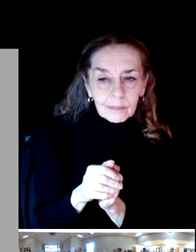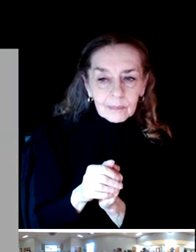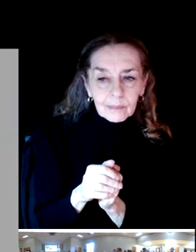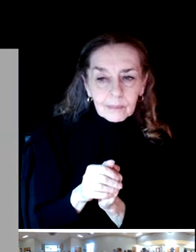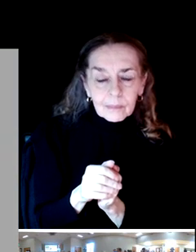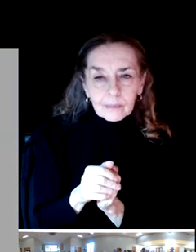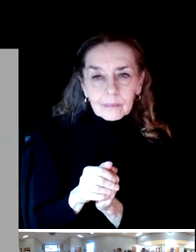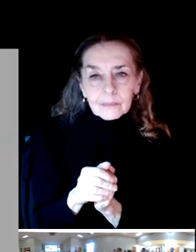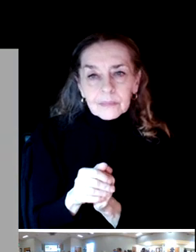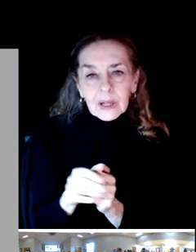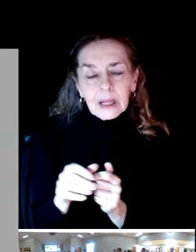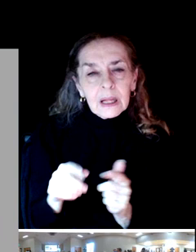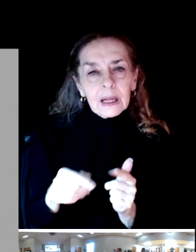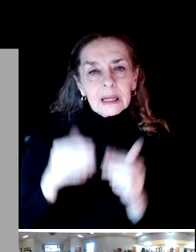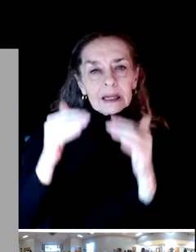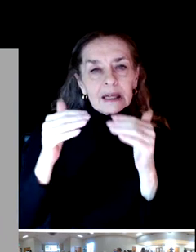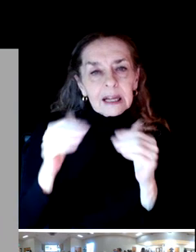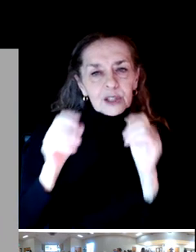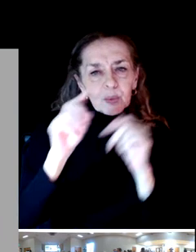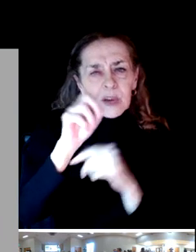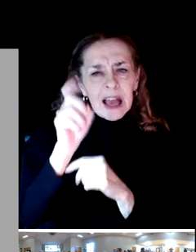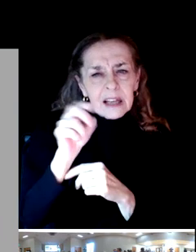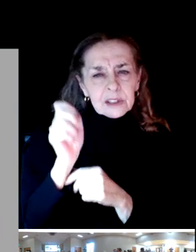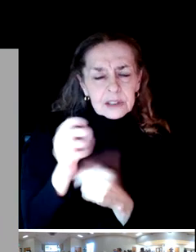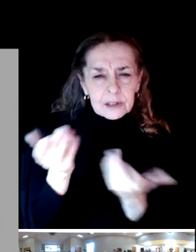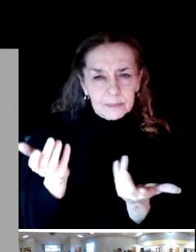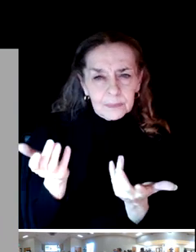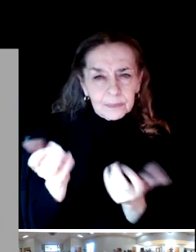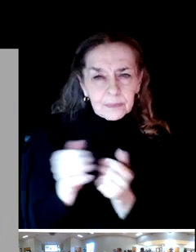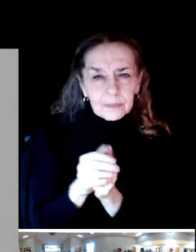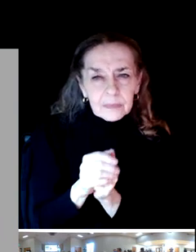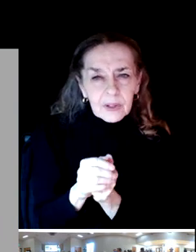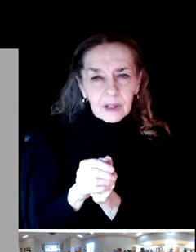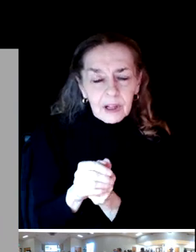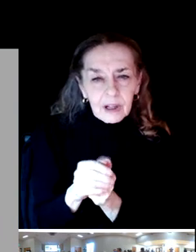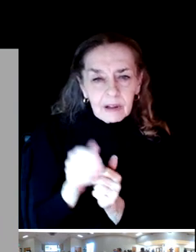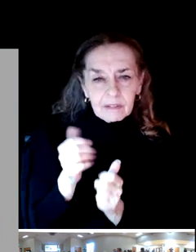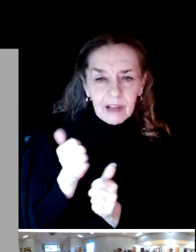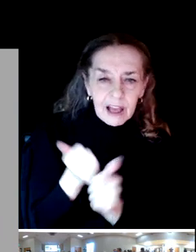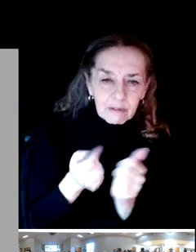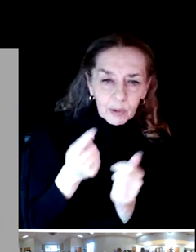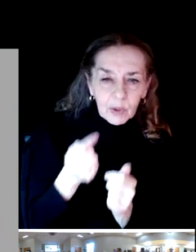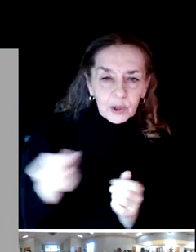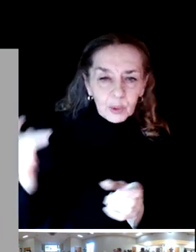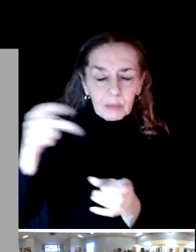So then we ask the question of all of the participants, the focus group participants,